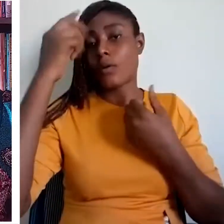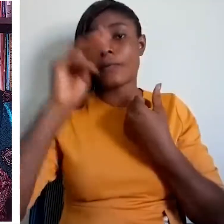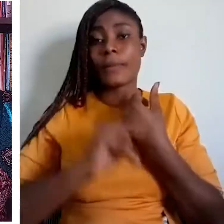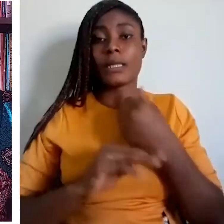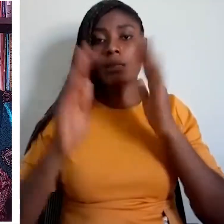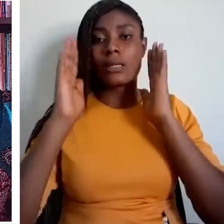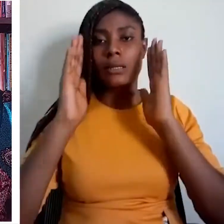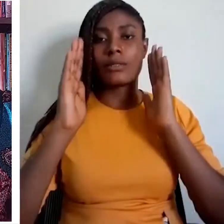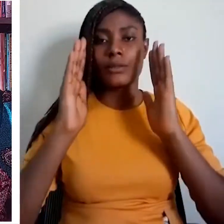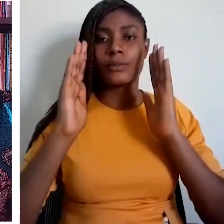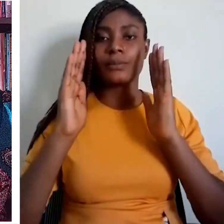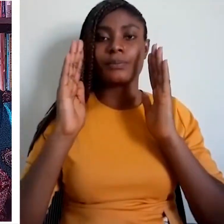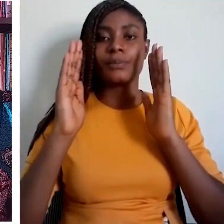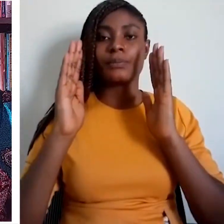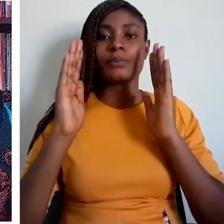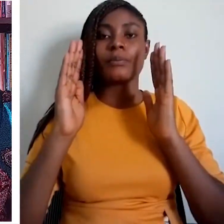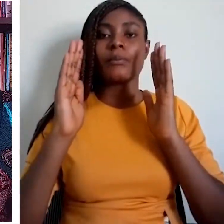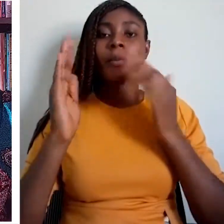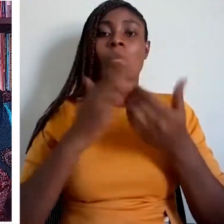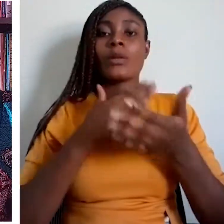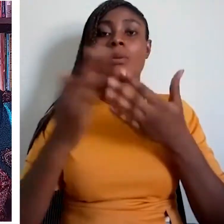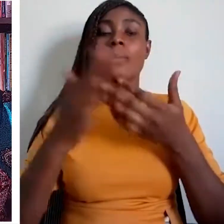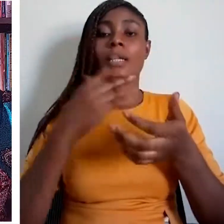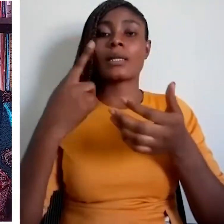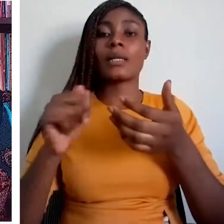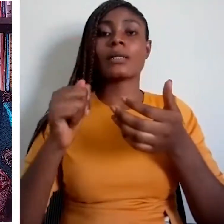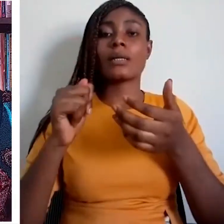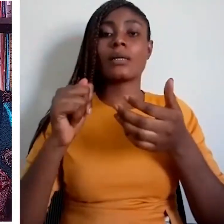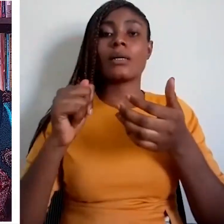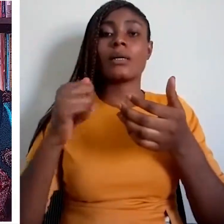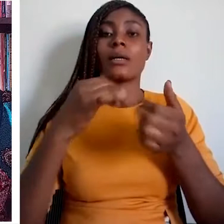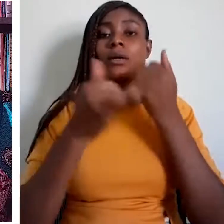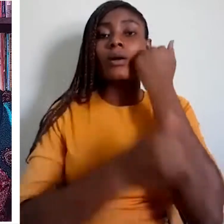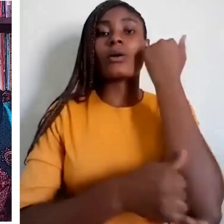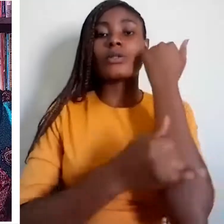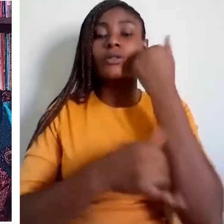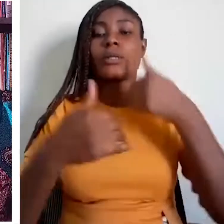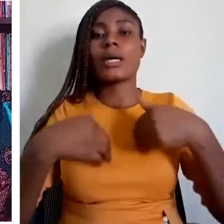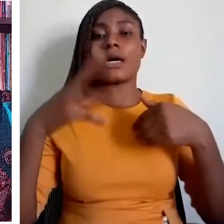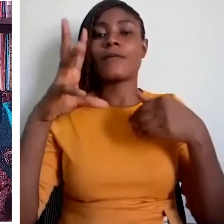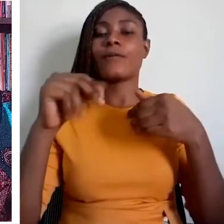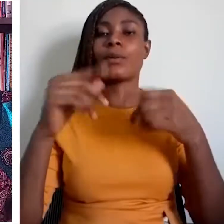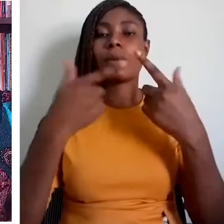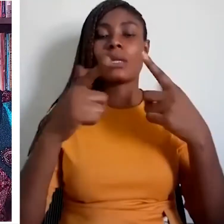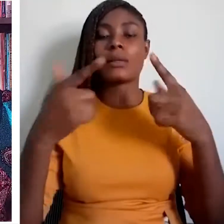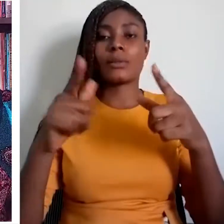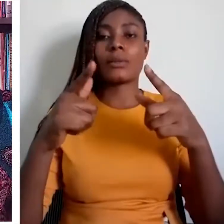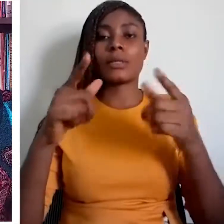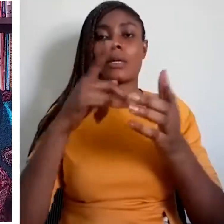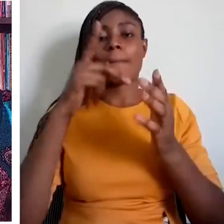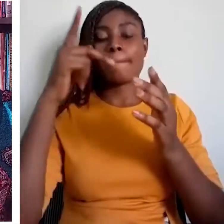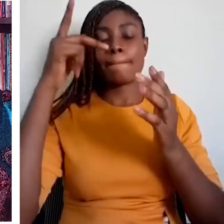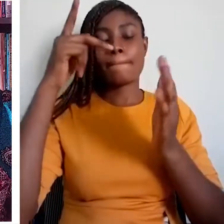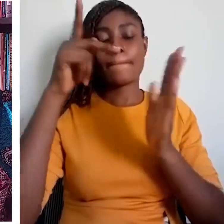origin, fortune, birth or other status. The Cultural Charter for Africa, PART V, Articles 17, 18, and 19 specifically address the use